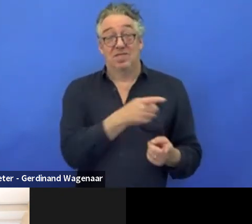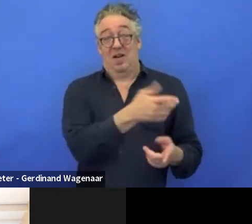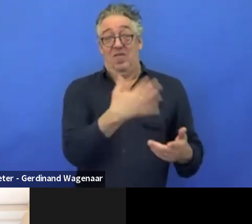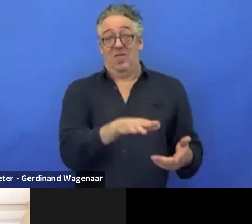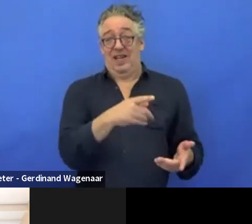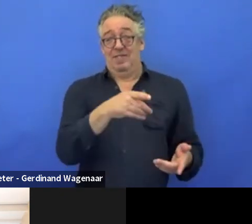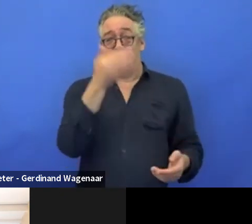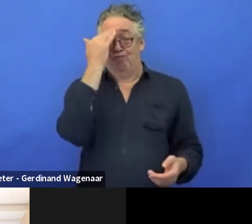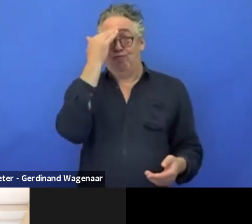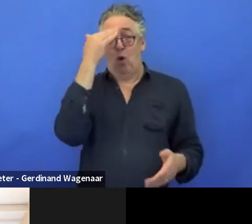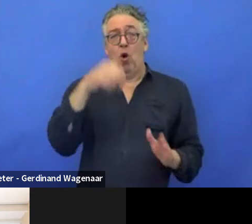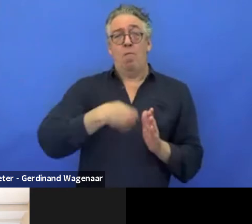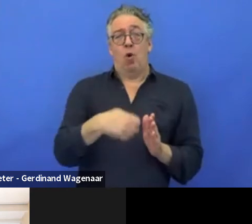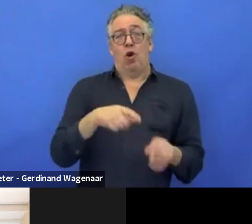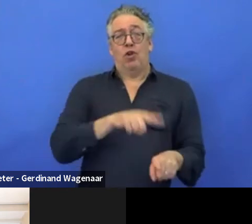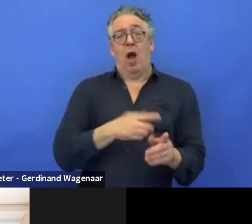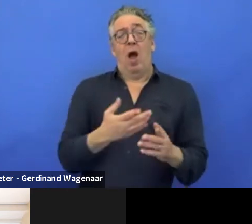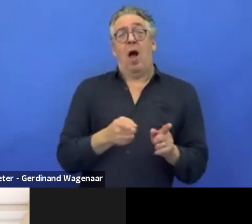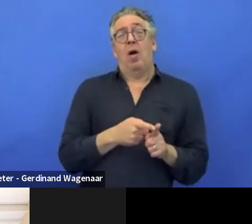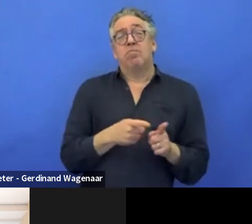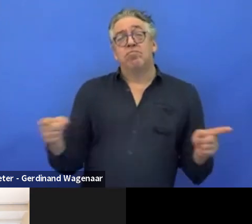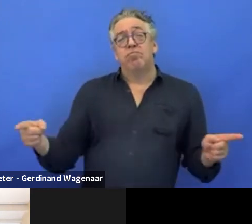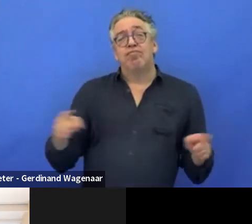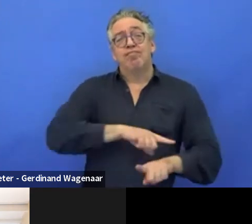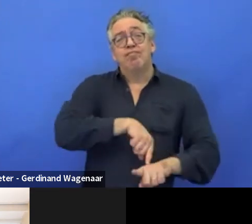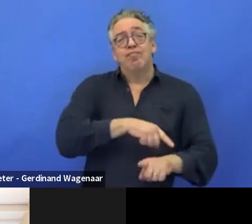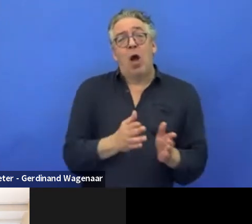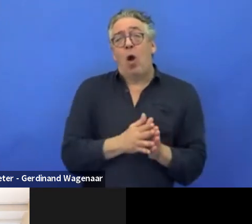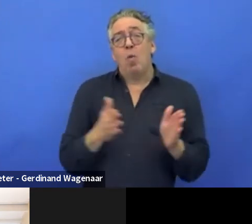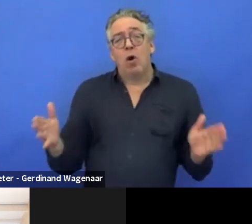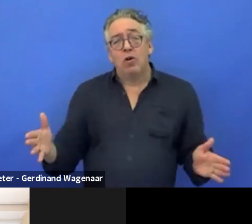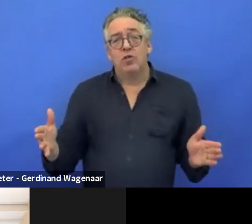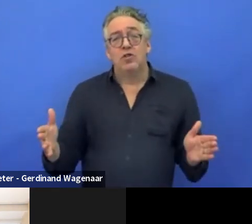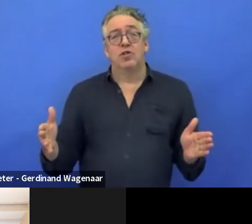And I think, also very important, to define